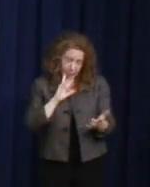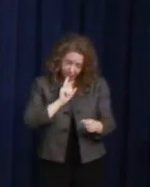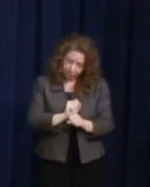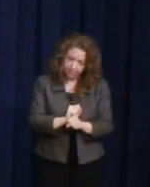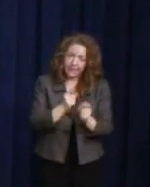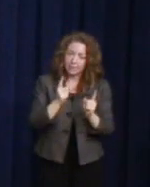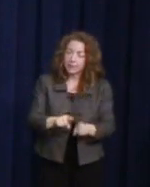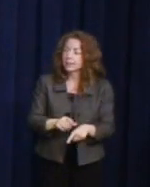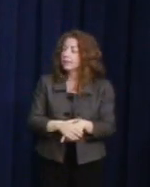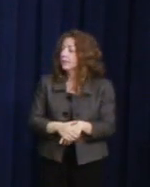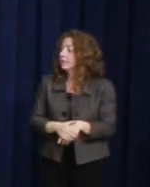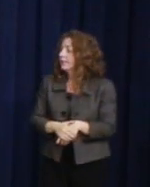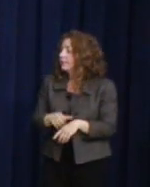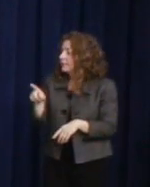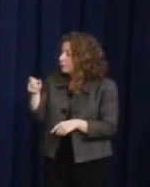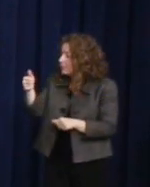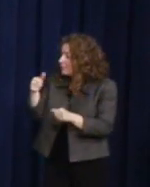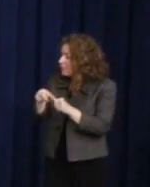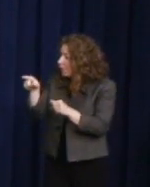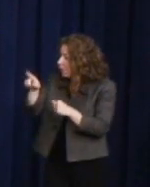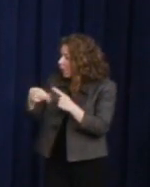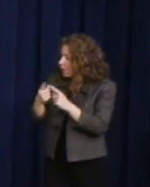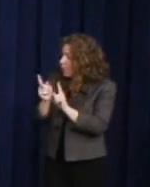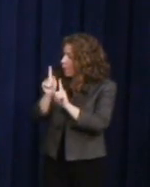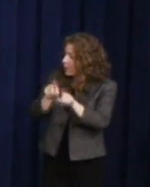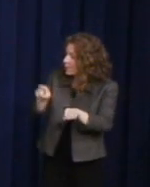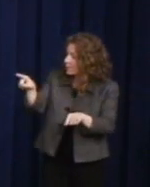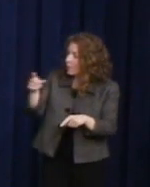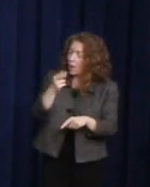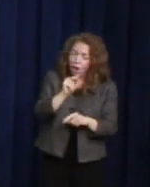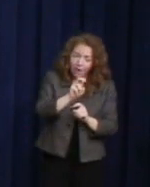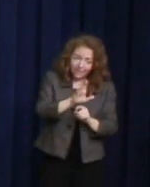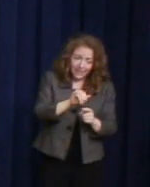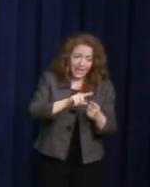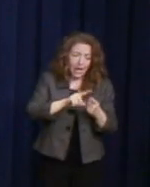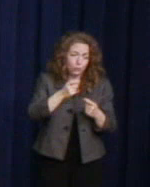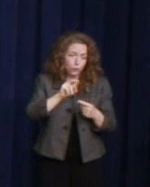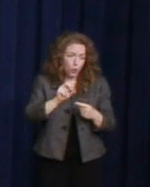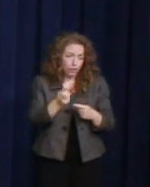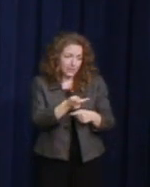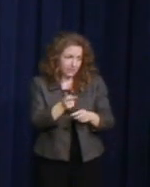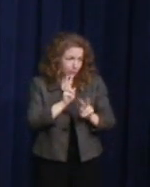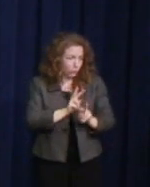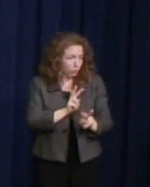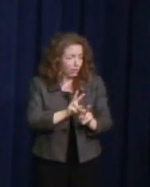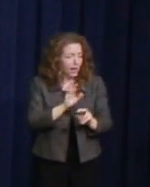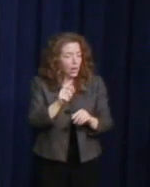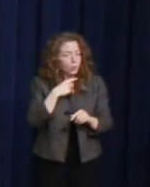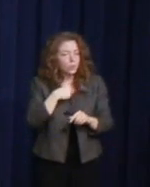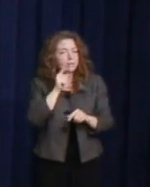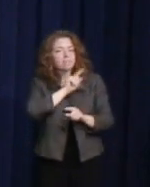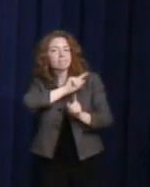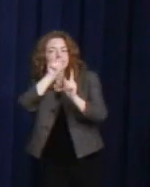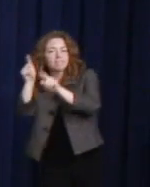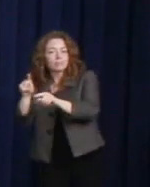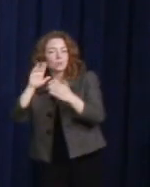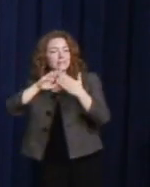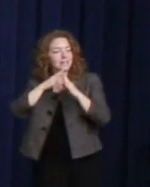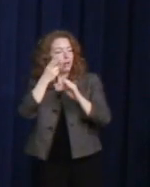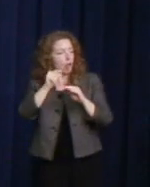Harvey and George's funeral on the steps of the city hall? Anne spoke that day. I kept thinking.